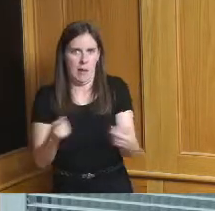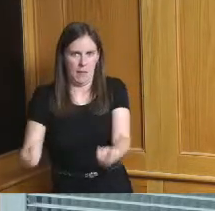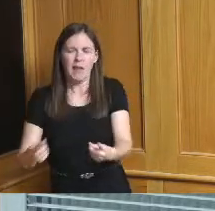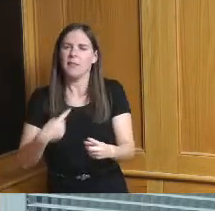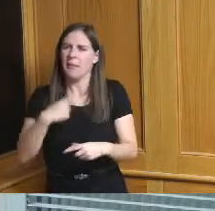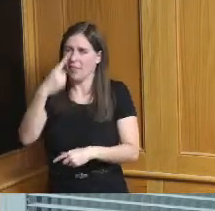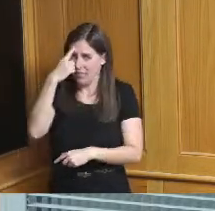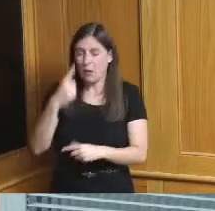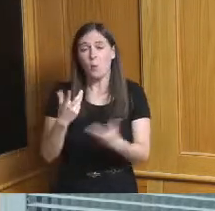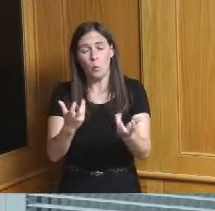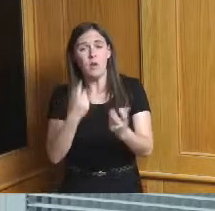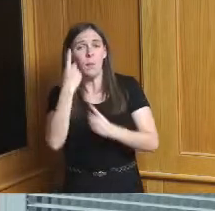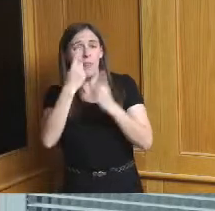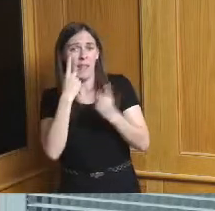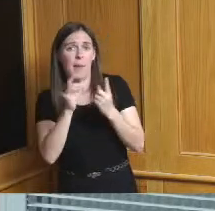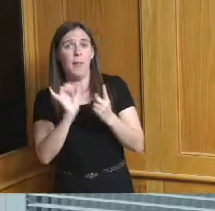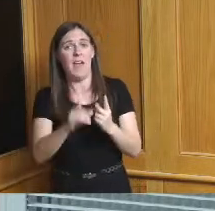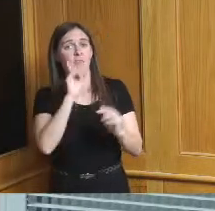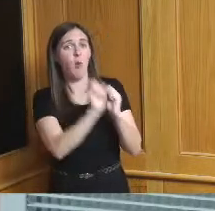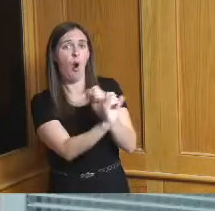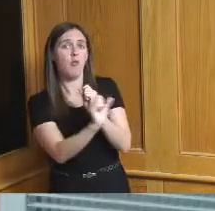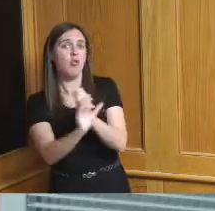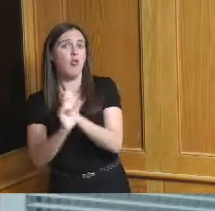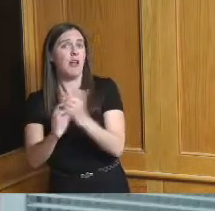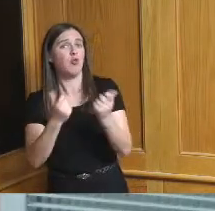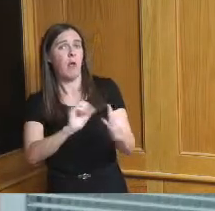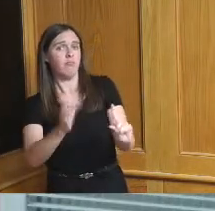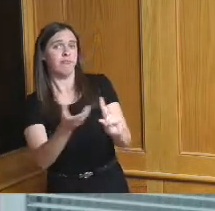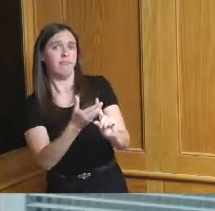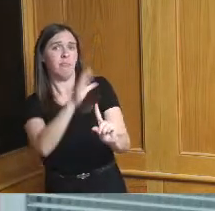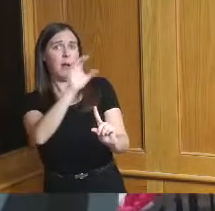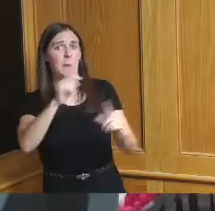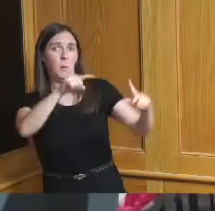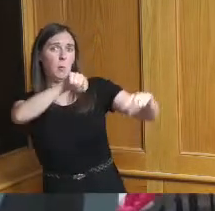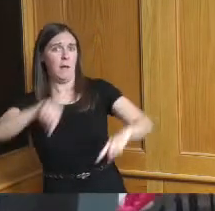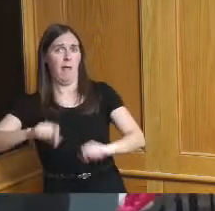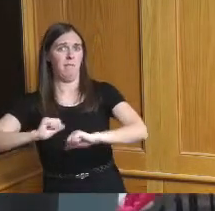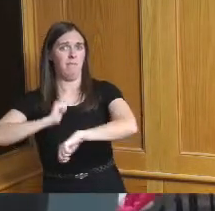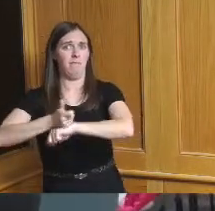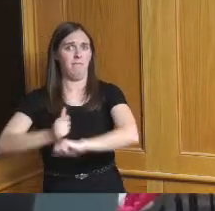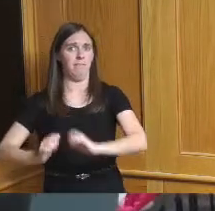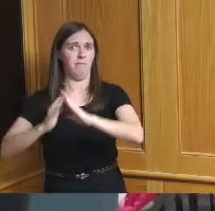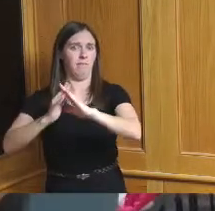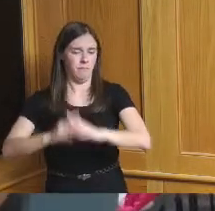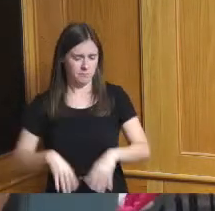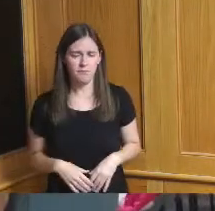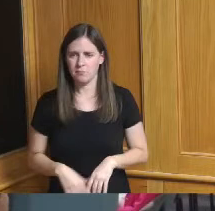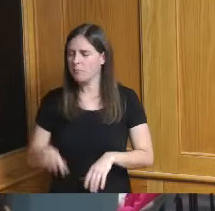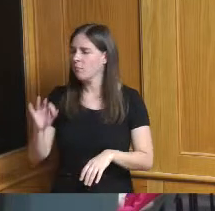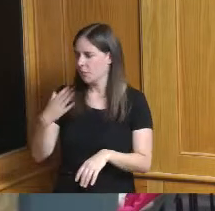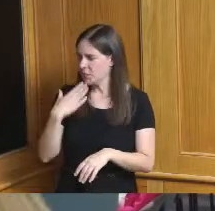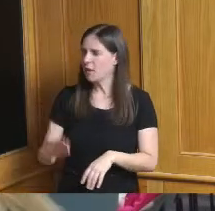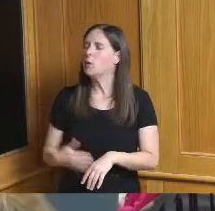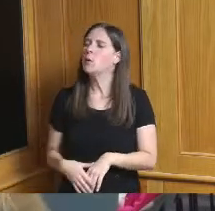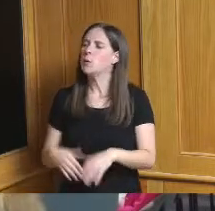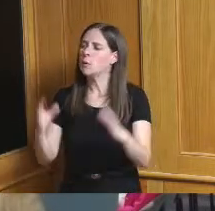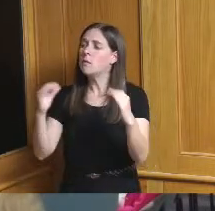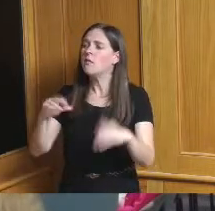attraction and even population attraction okay thank you Commissioner race yes Madam President